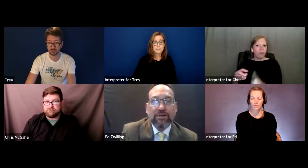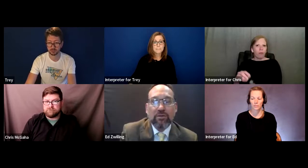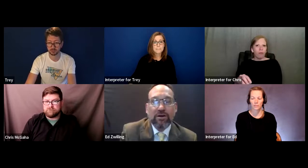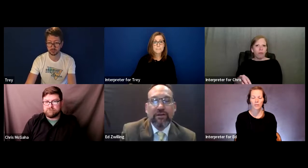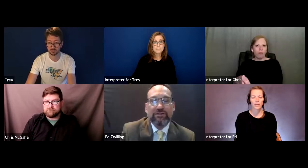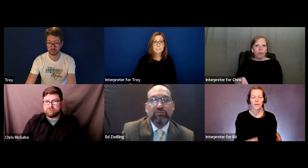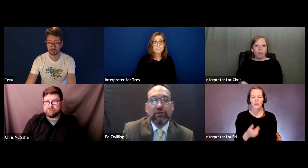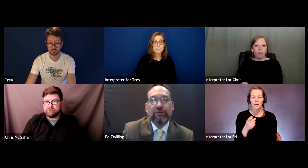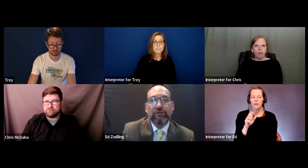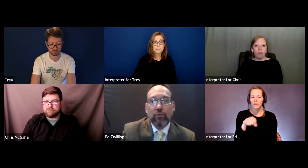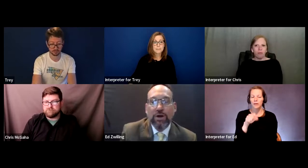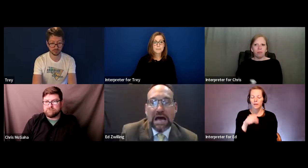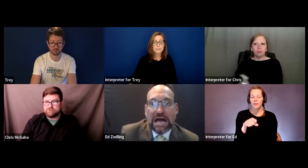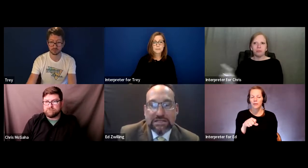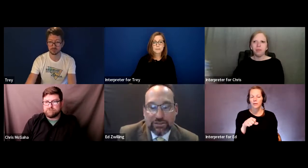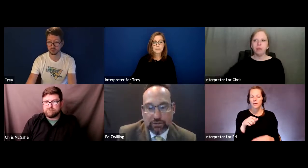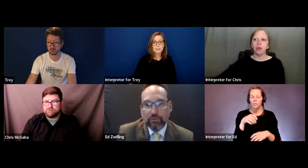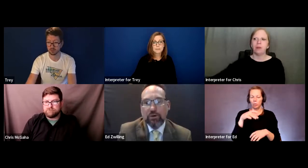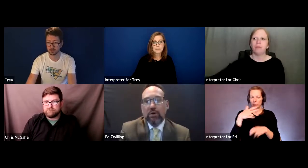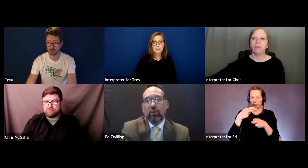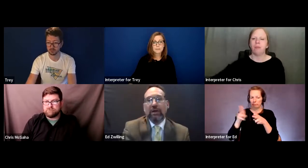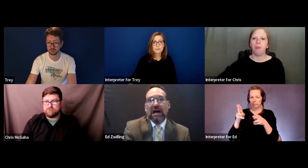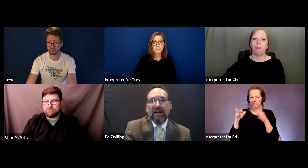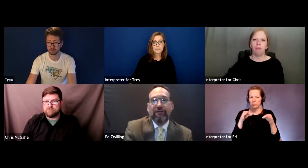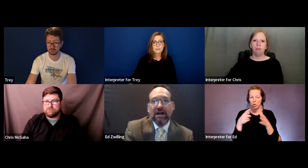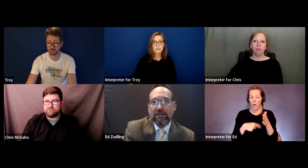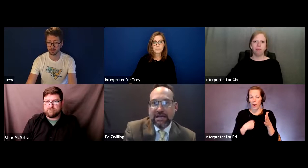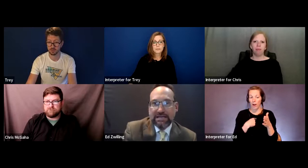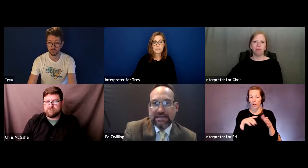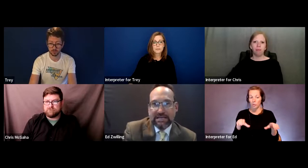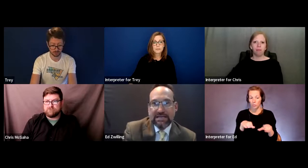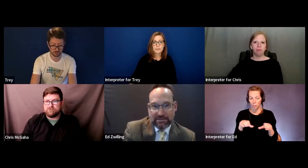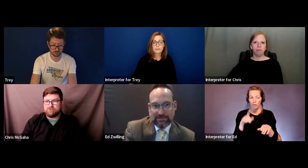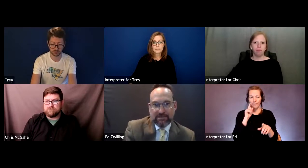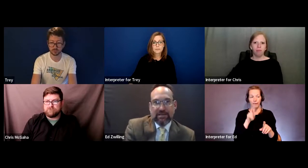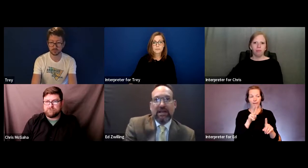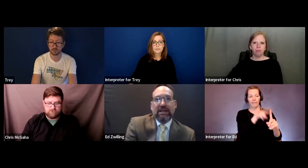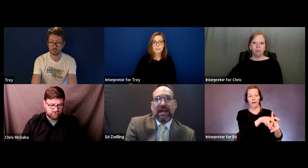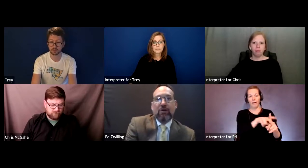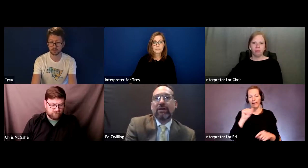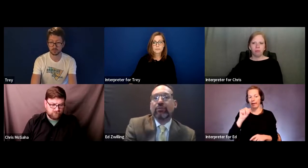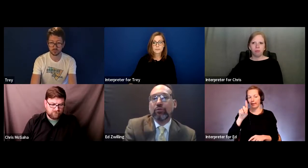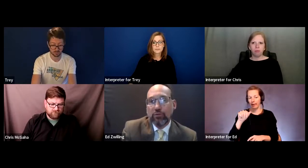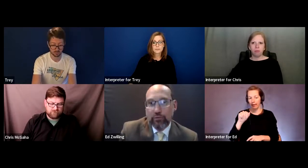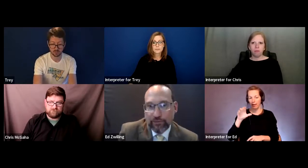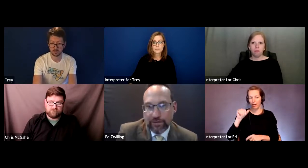Let me talk about that just briefly for what I do when I file an ADA case and how I prove